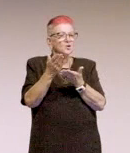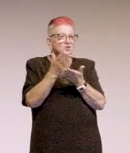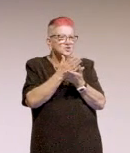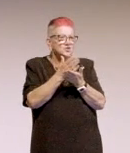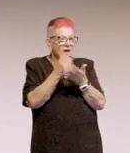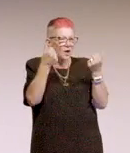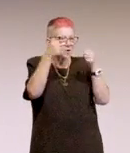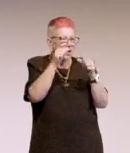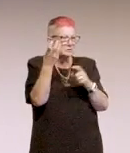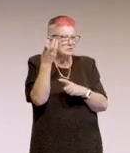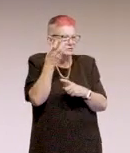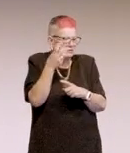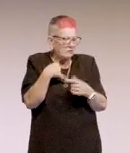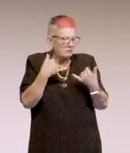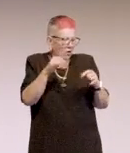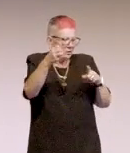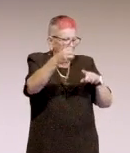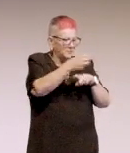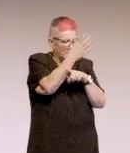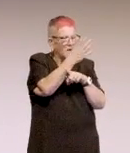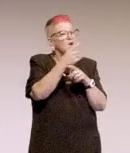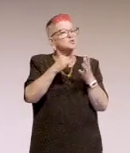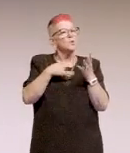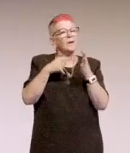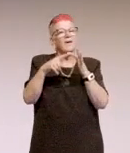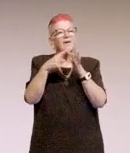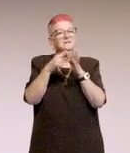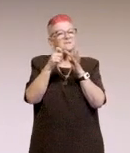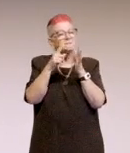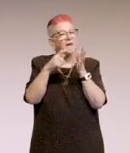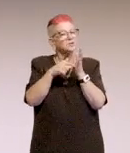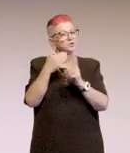I'm reading the other slide, sorry. And we expect champions to take what they've learnt